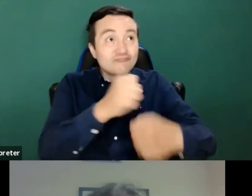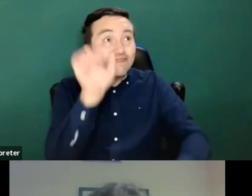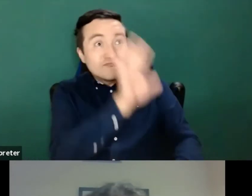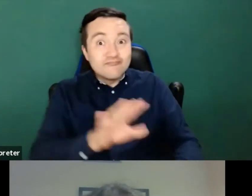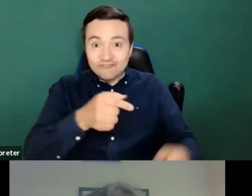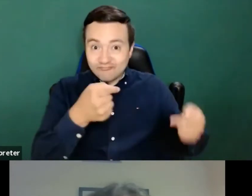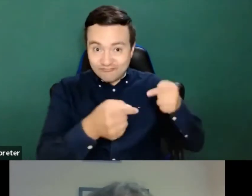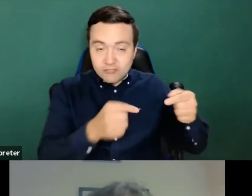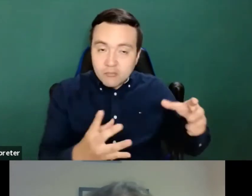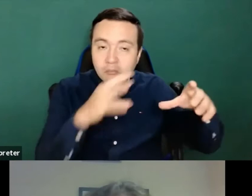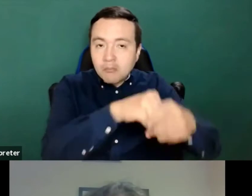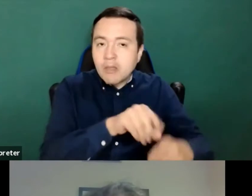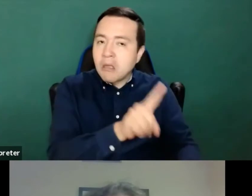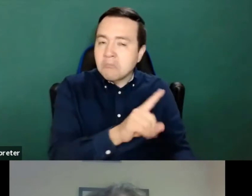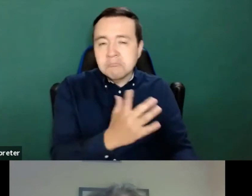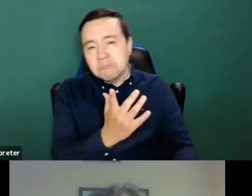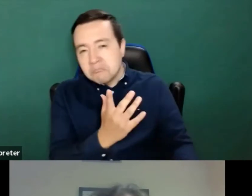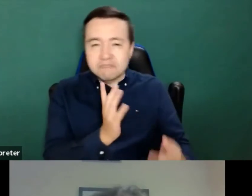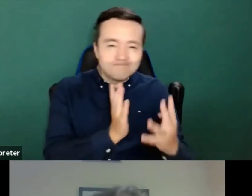And men, among many others.